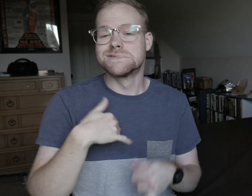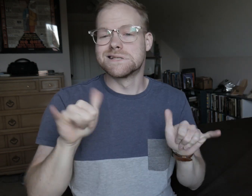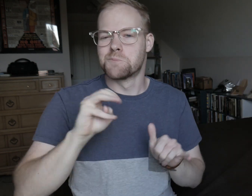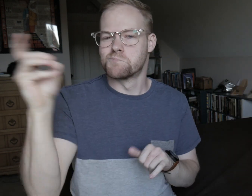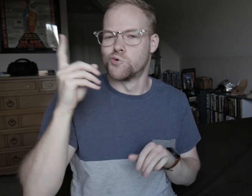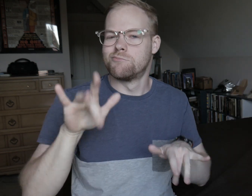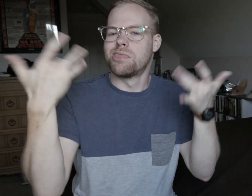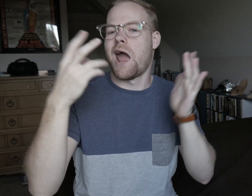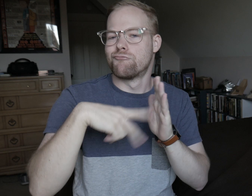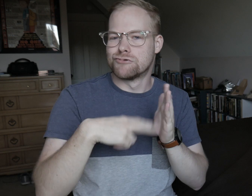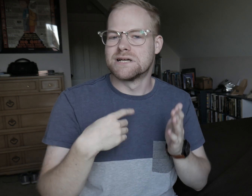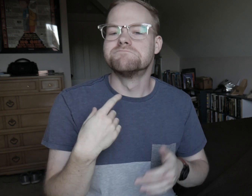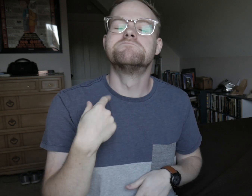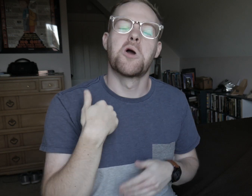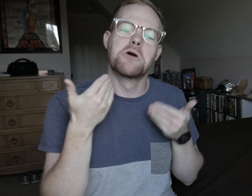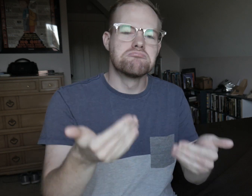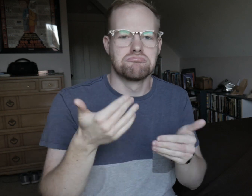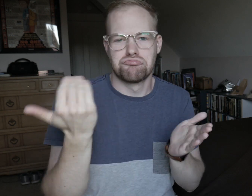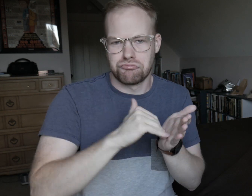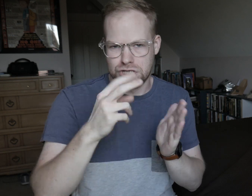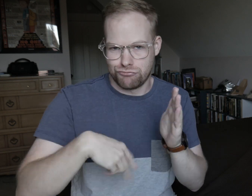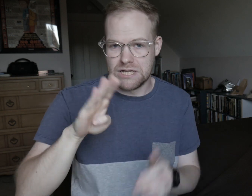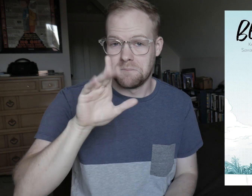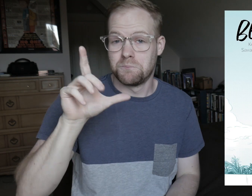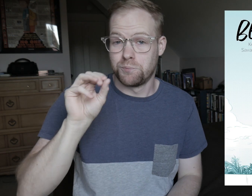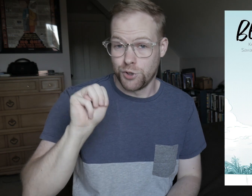I was still in the mood for light reads so I went for a re-read of Bloom.